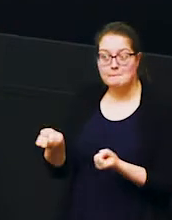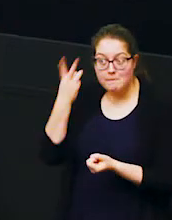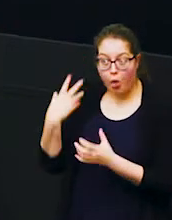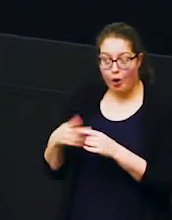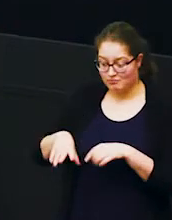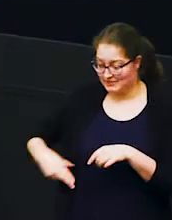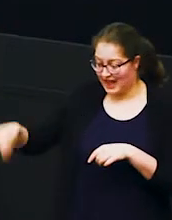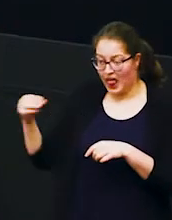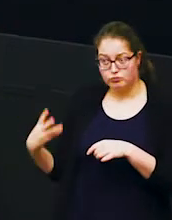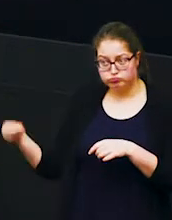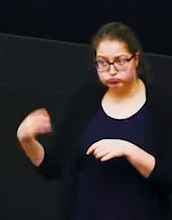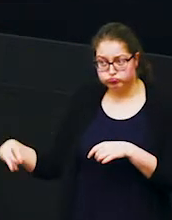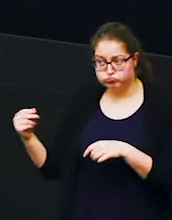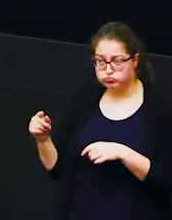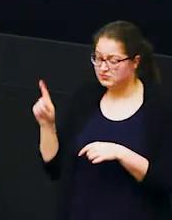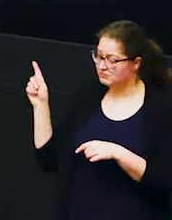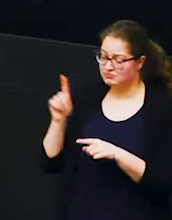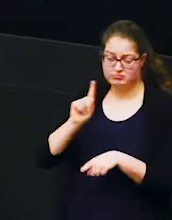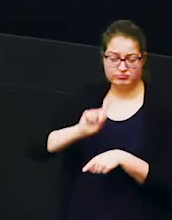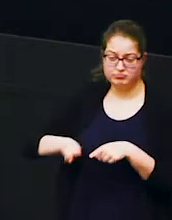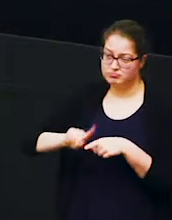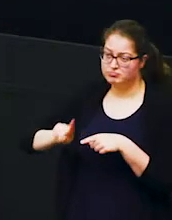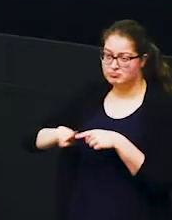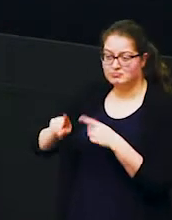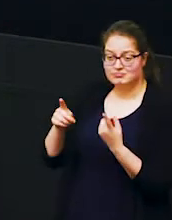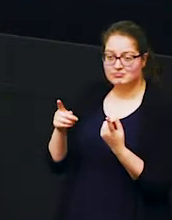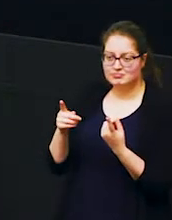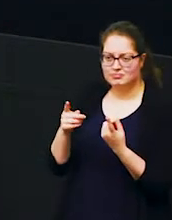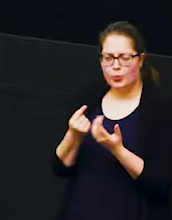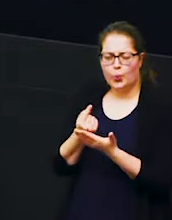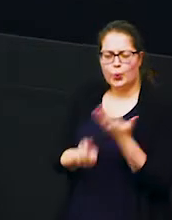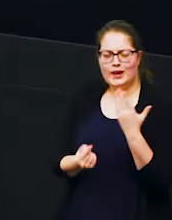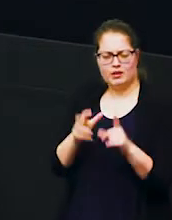so this pattern of tail hair is also another really unique identifying factor and you can